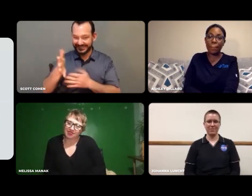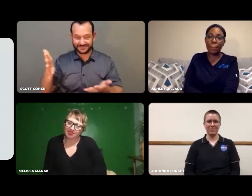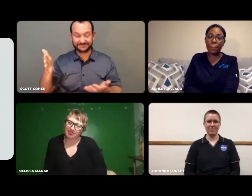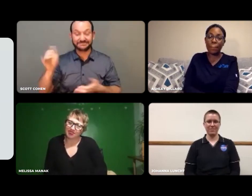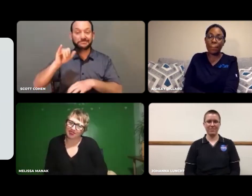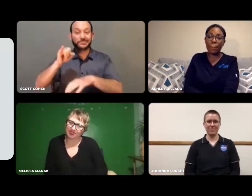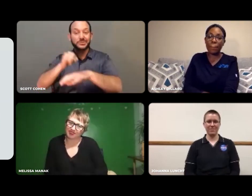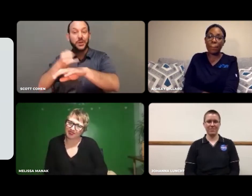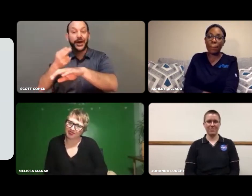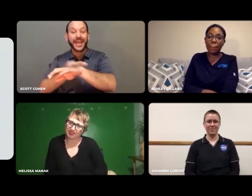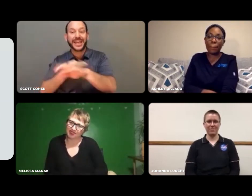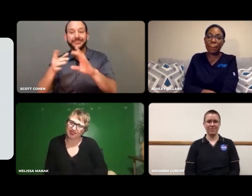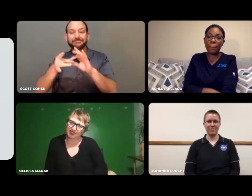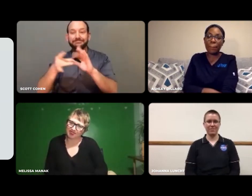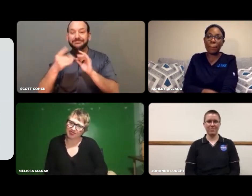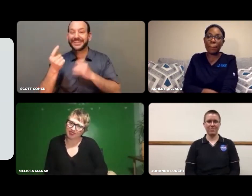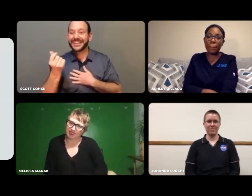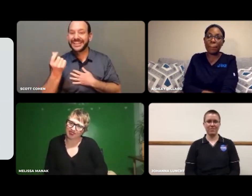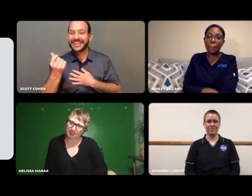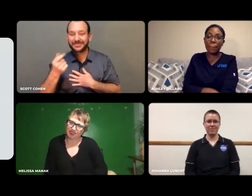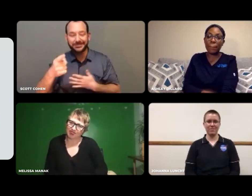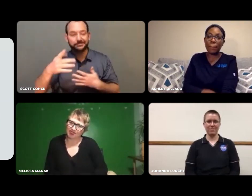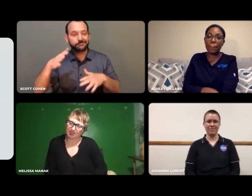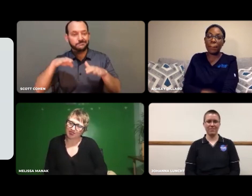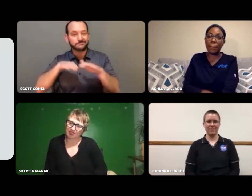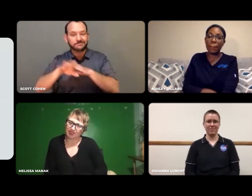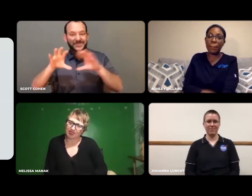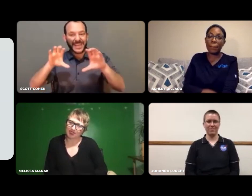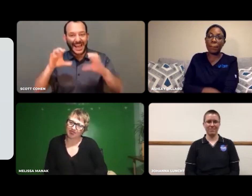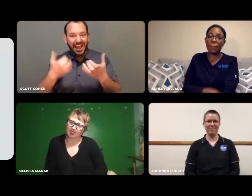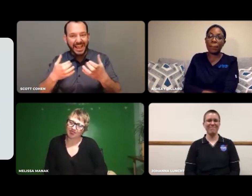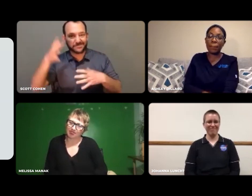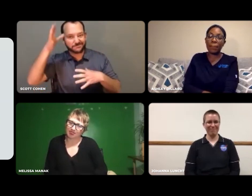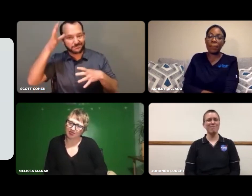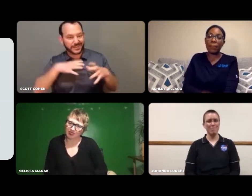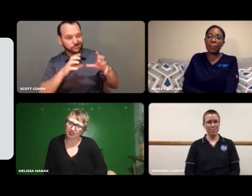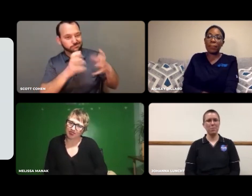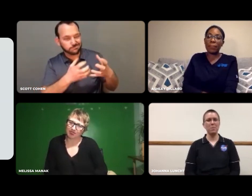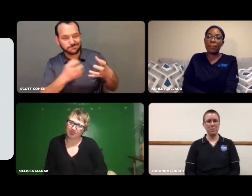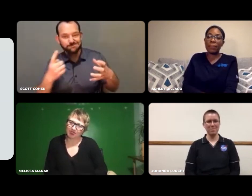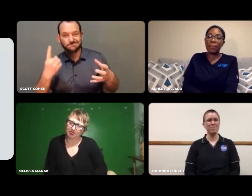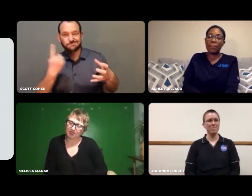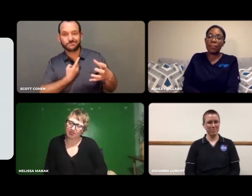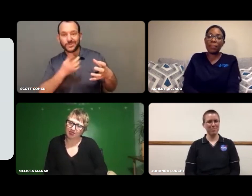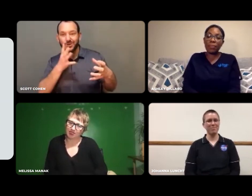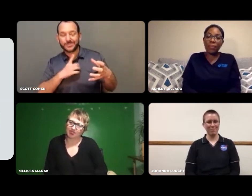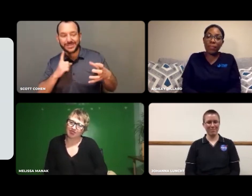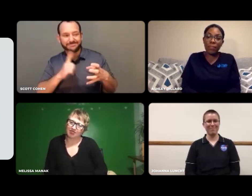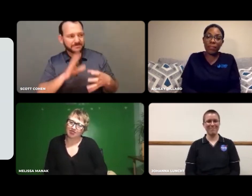Johanna mentioned a little bit about being the only female in a group of mostly males and